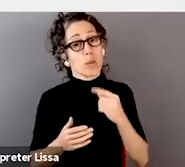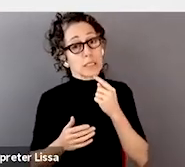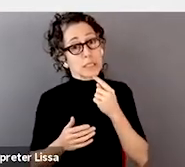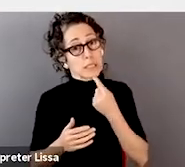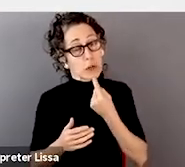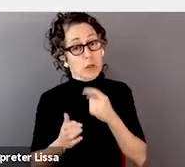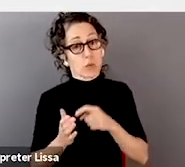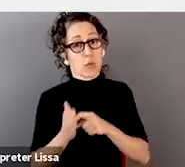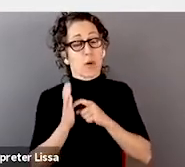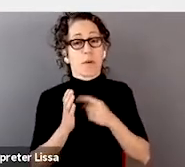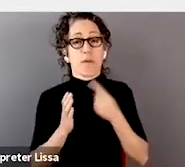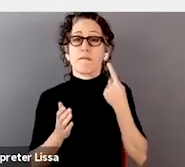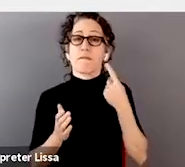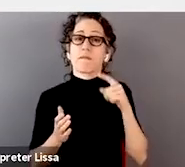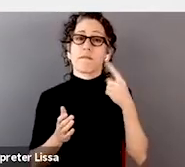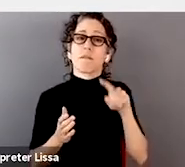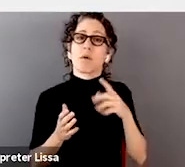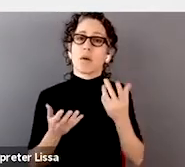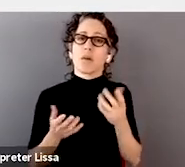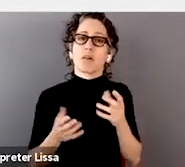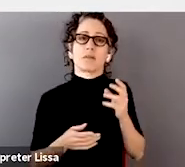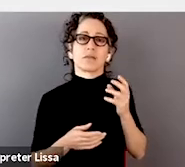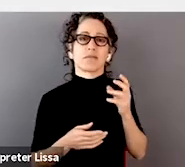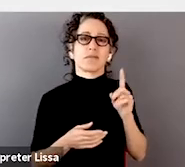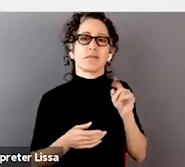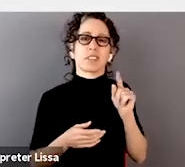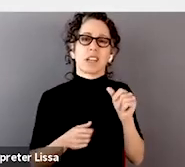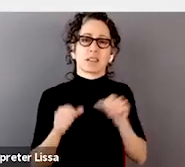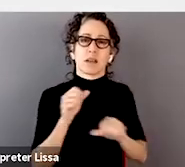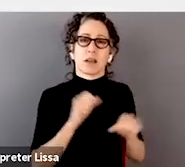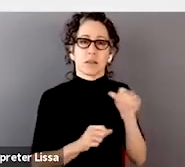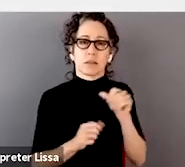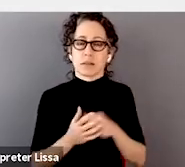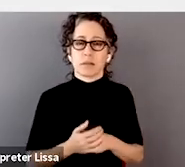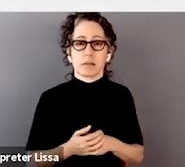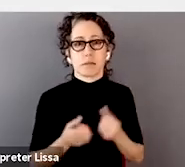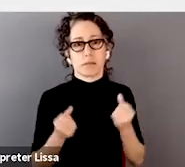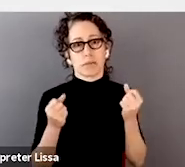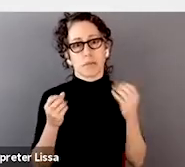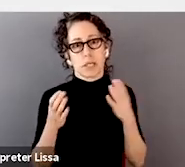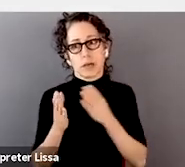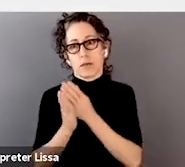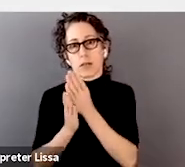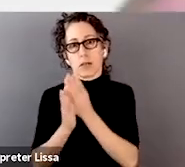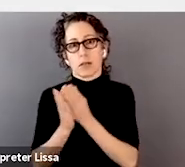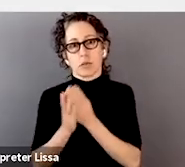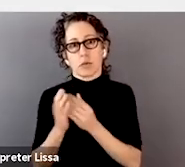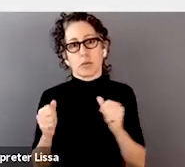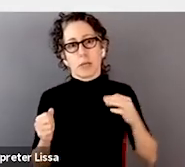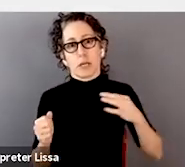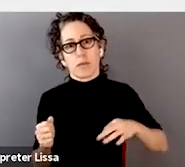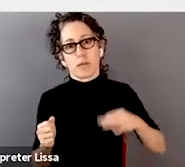there are so many areas that could benefit from different points of view,